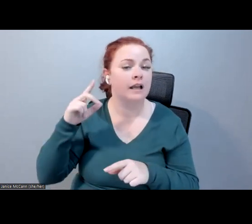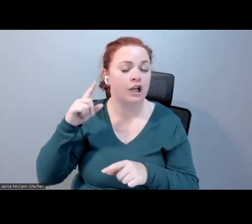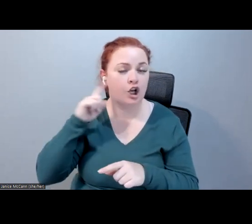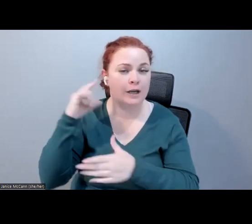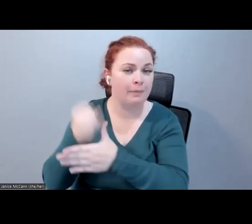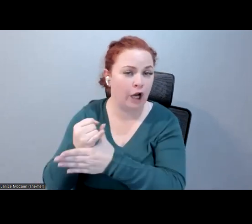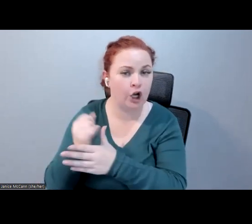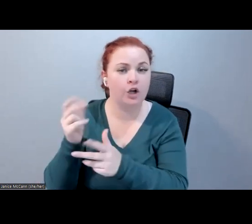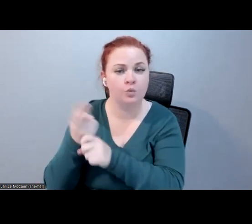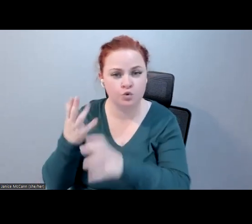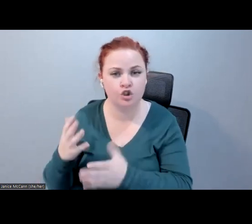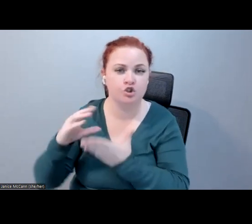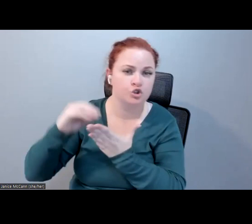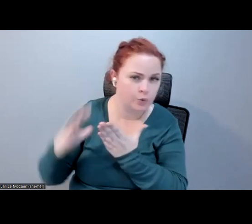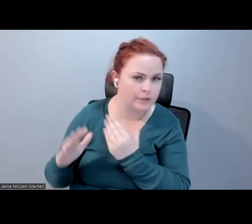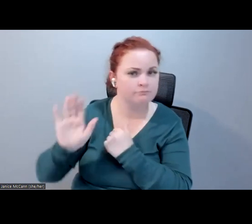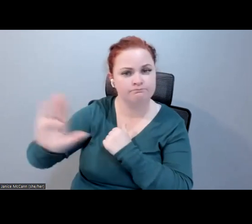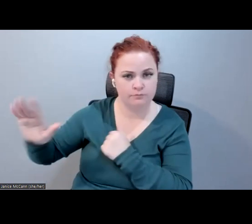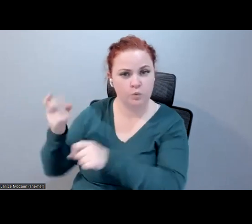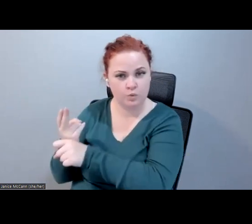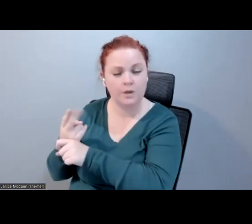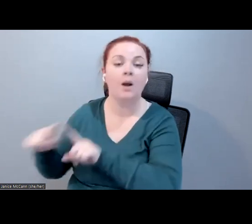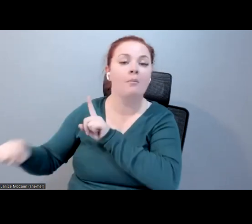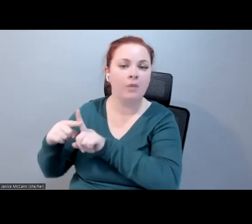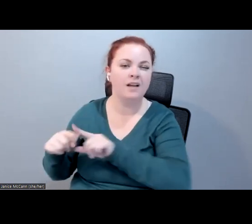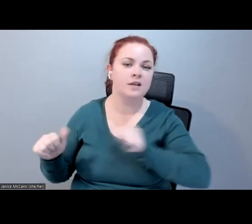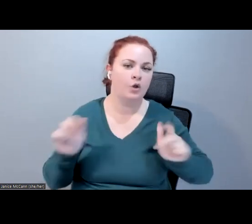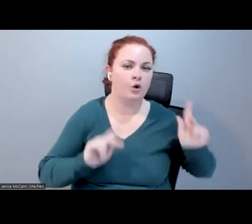students, but also by people who have English as a second